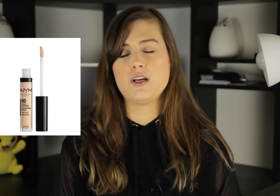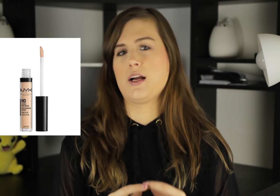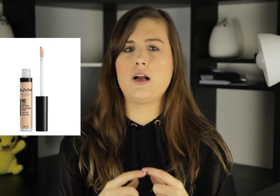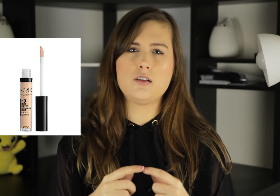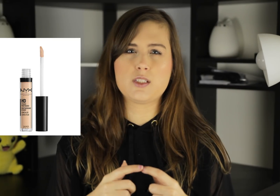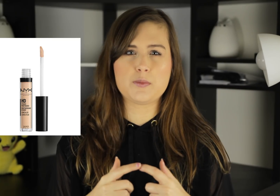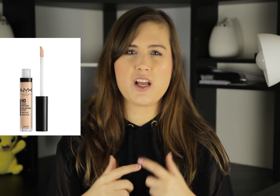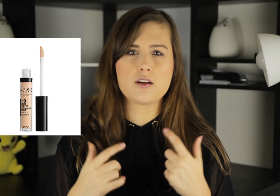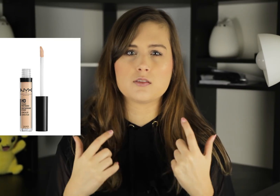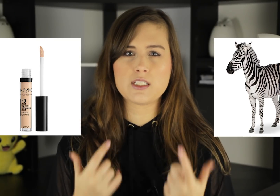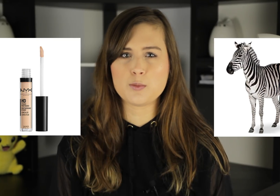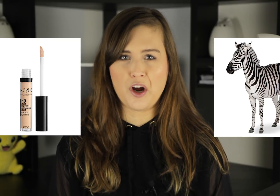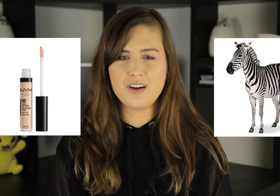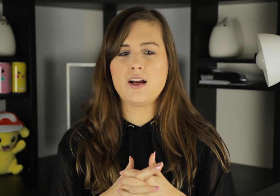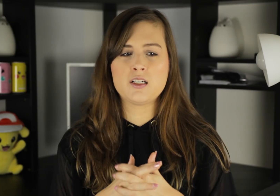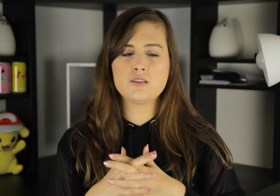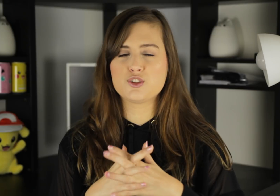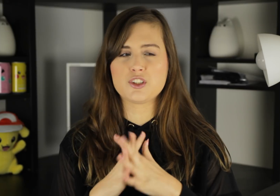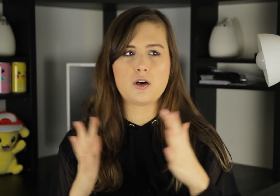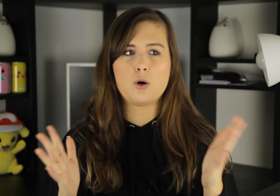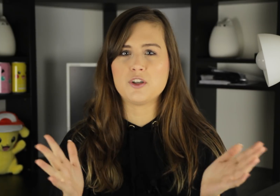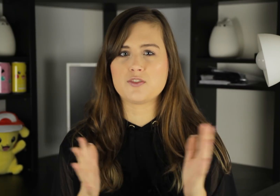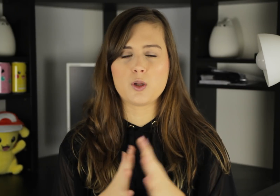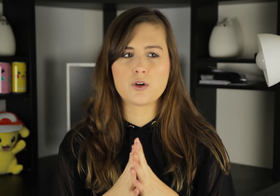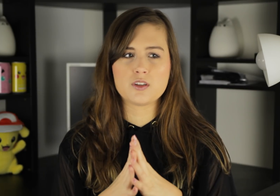it ends up saying "zebra." And there's just a whole bunch of other words